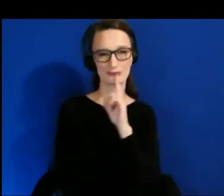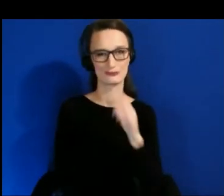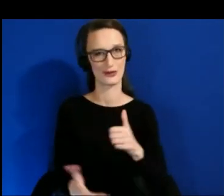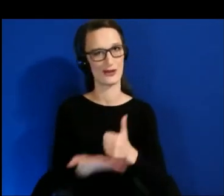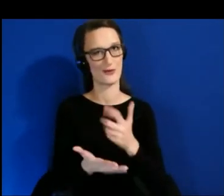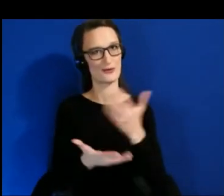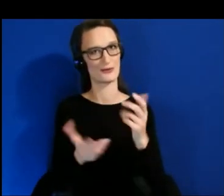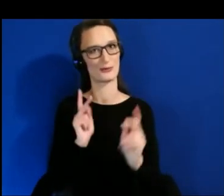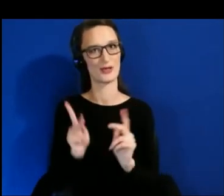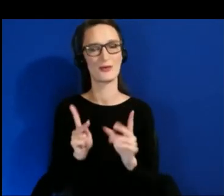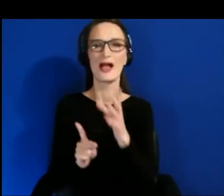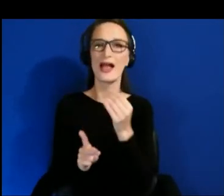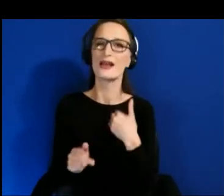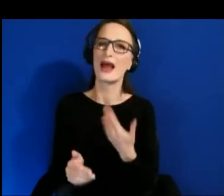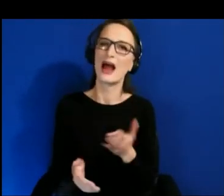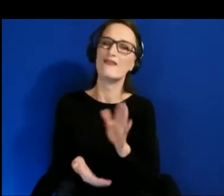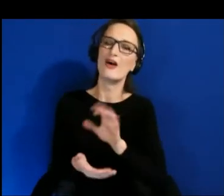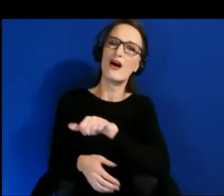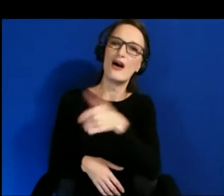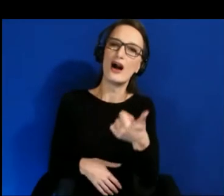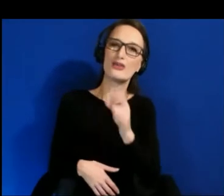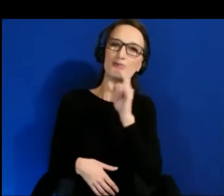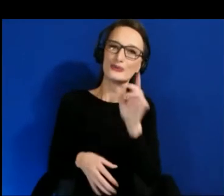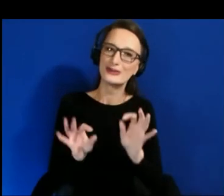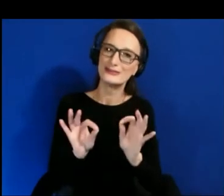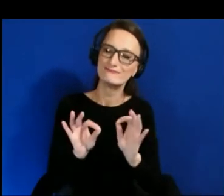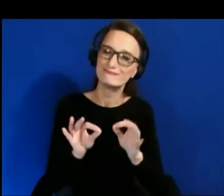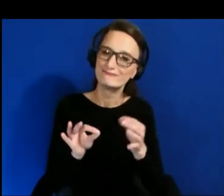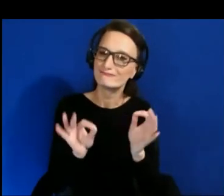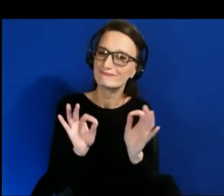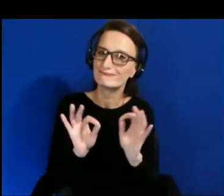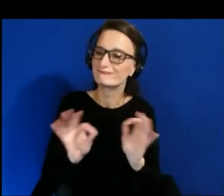A lot of things that you can think about, right, so something that very few people have